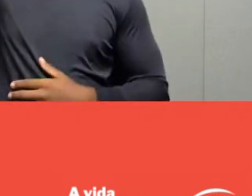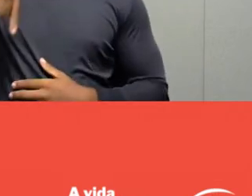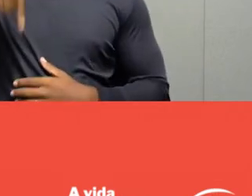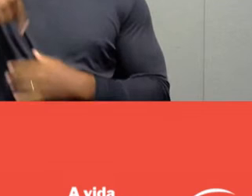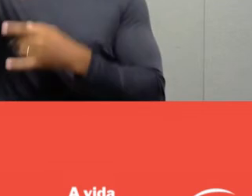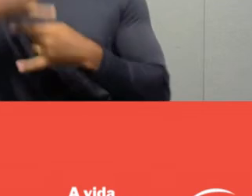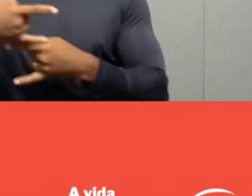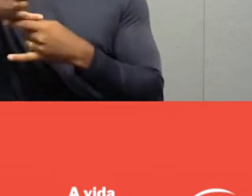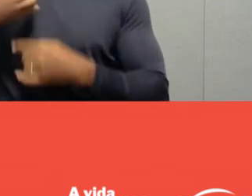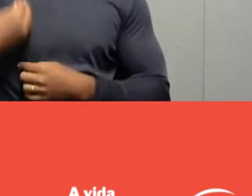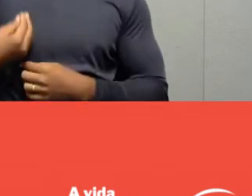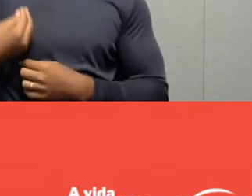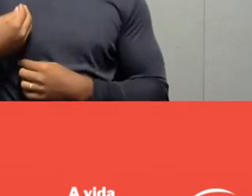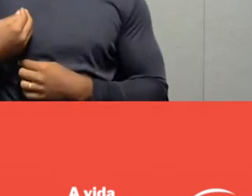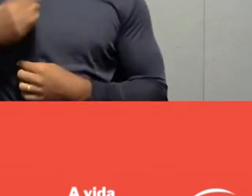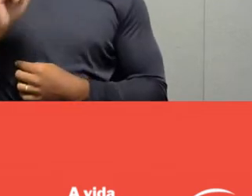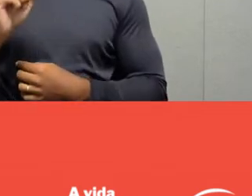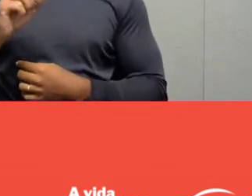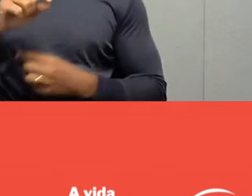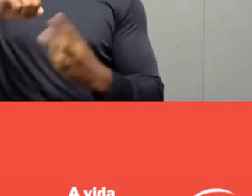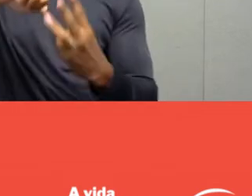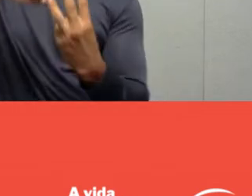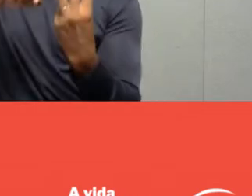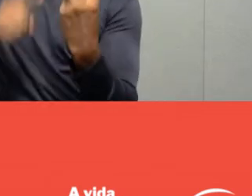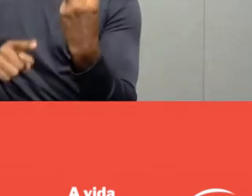of three renowned professionals